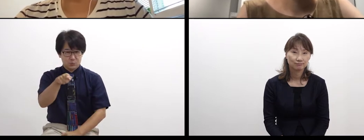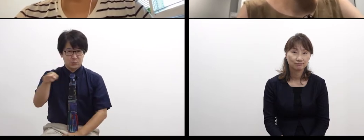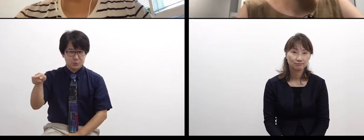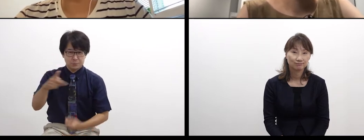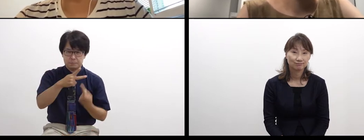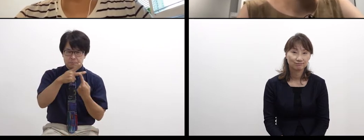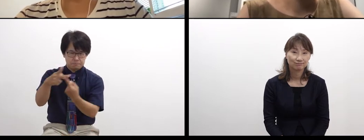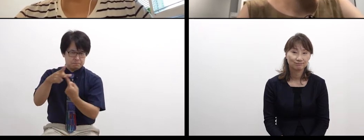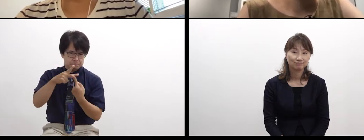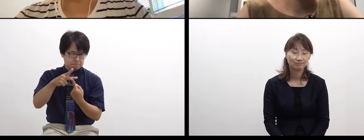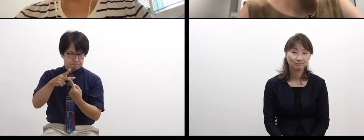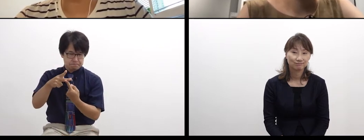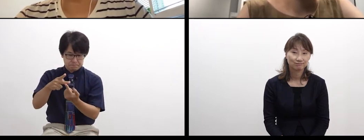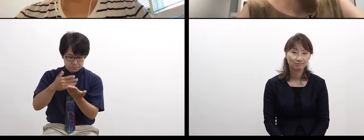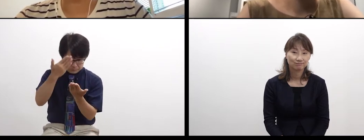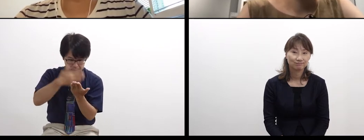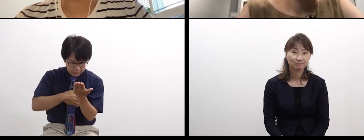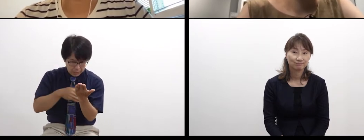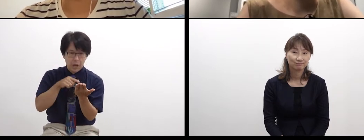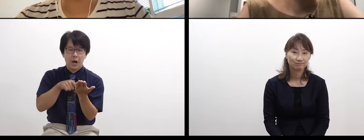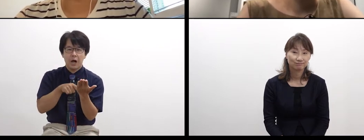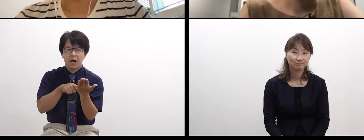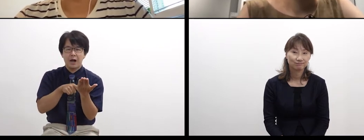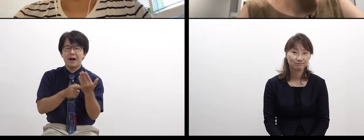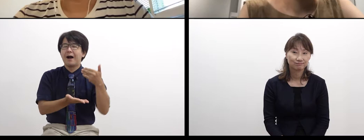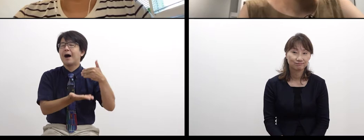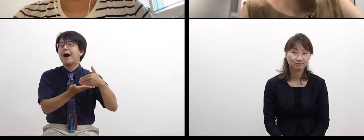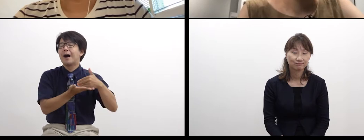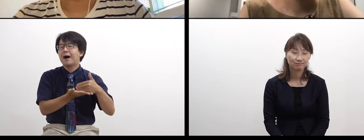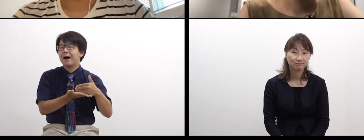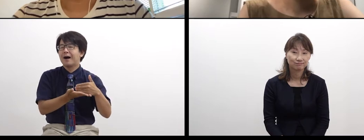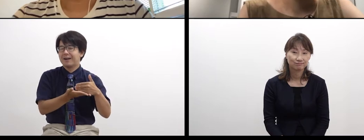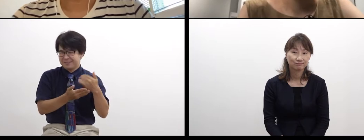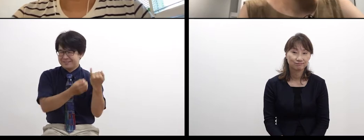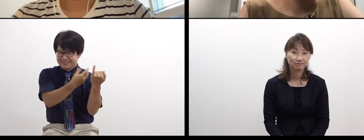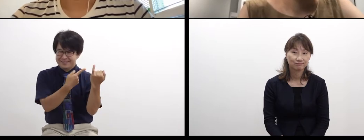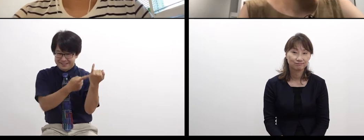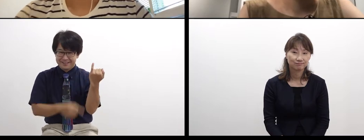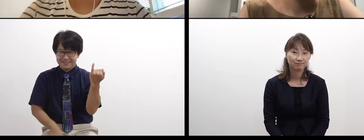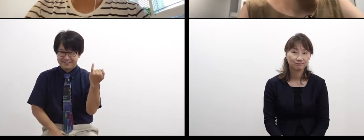or it’s their hobby.